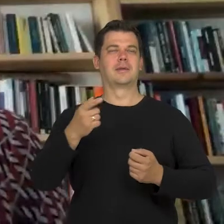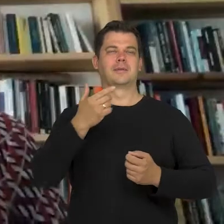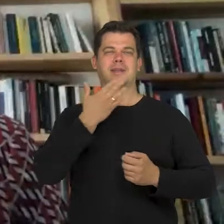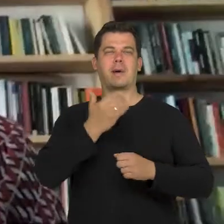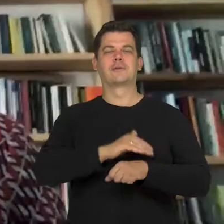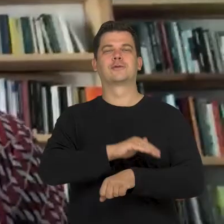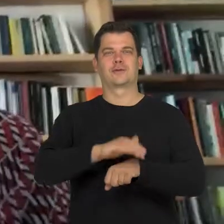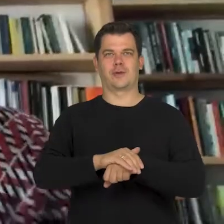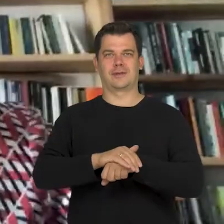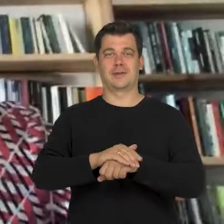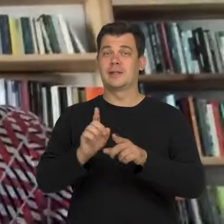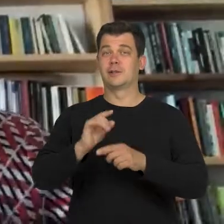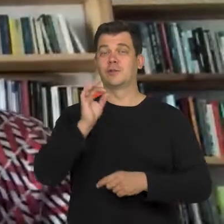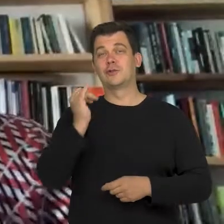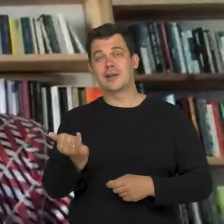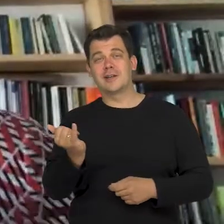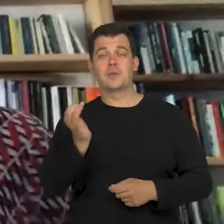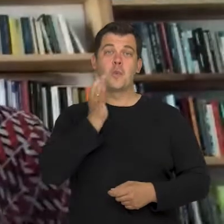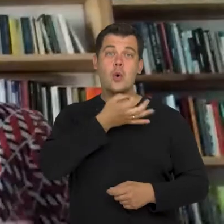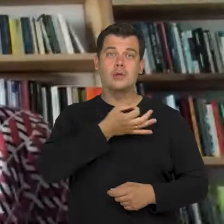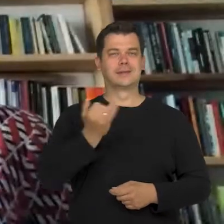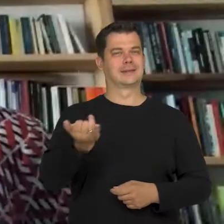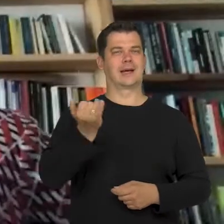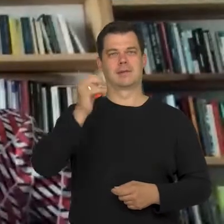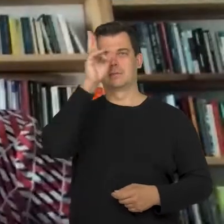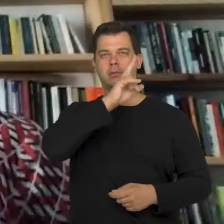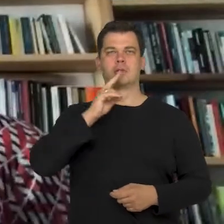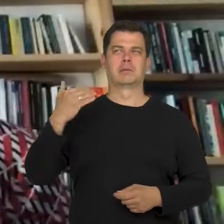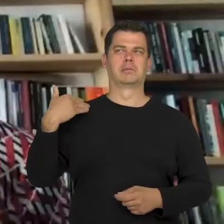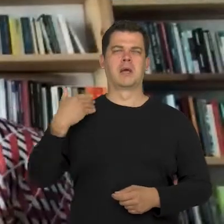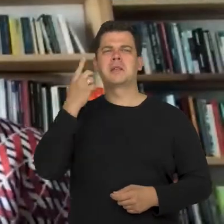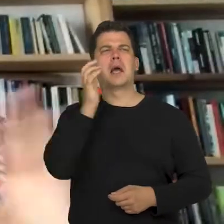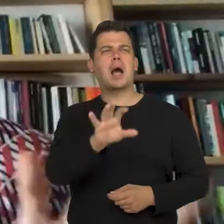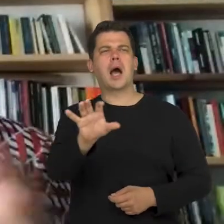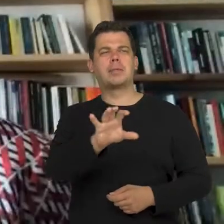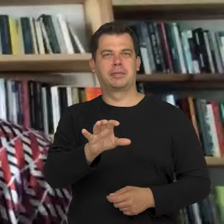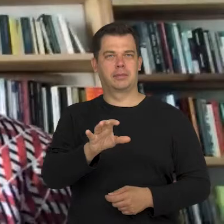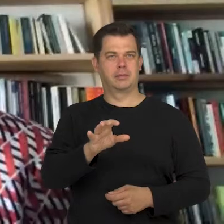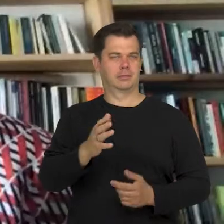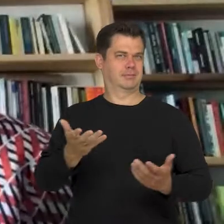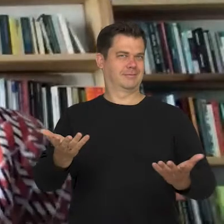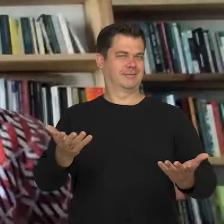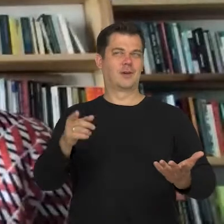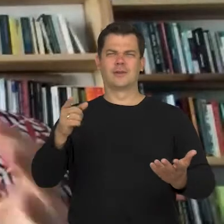especially as young people, children we often us people not to stare as it is sure. That standard staring comes in a form of